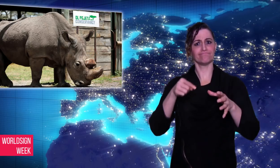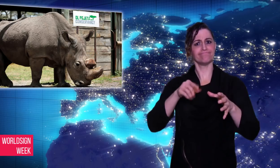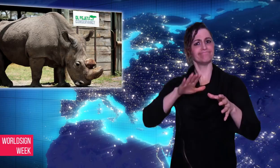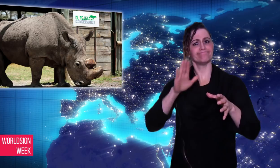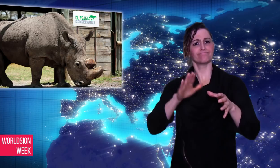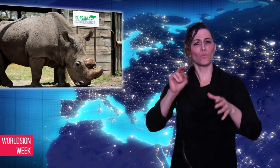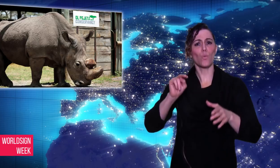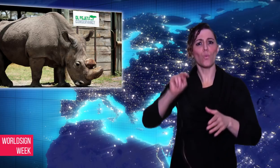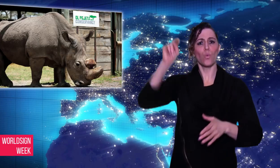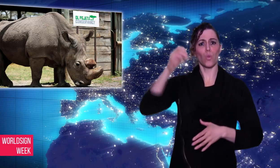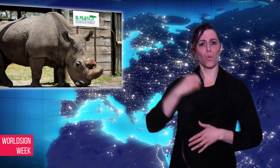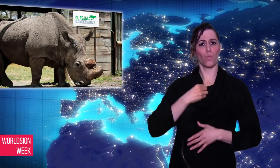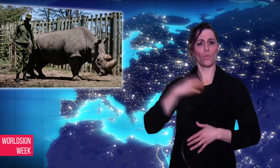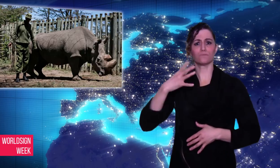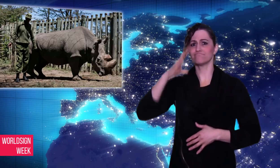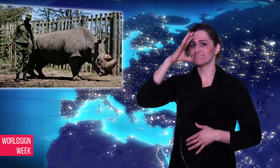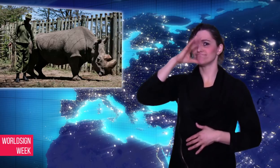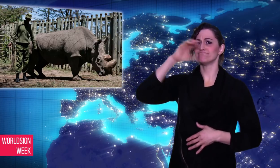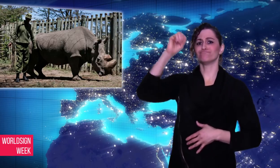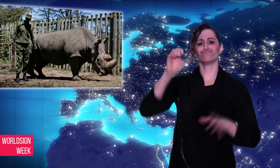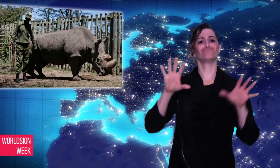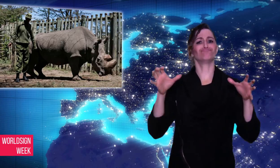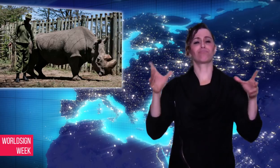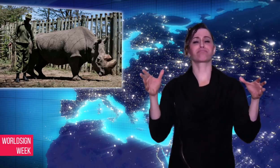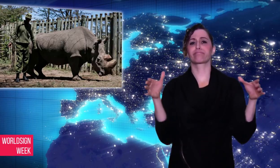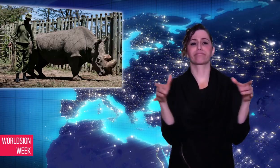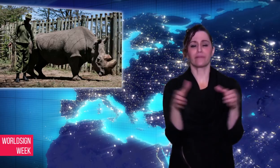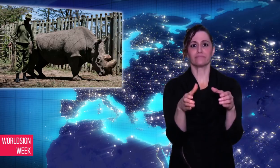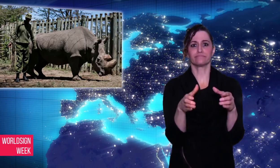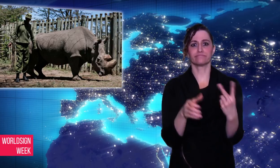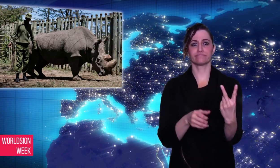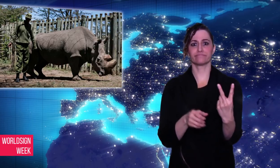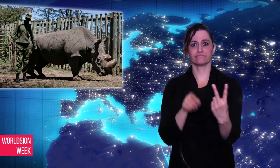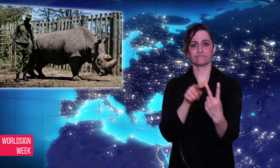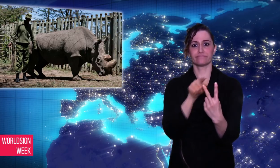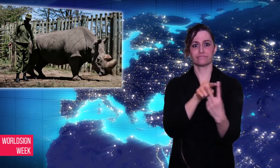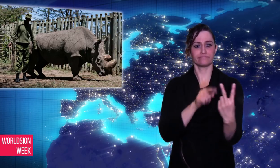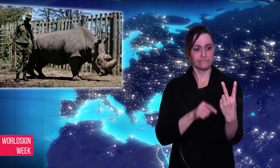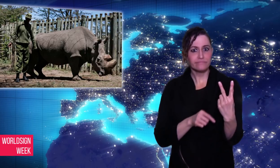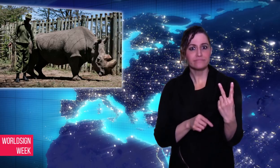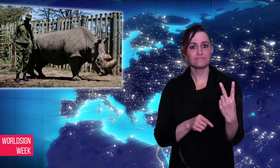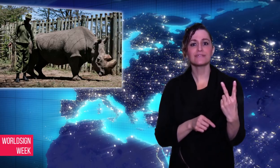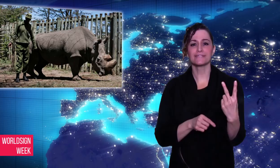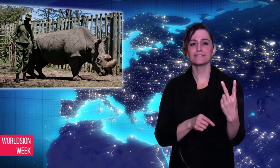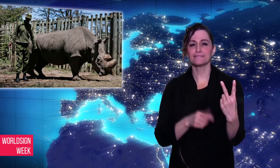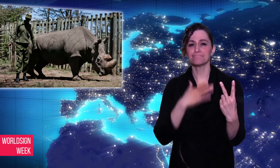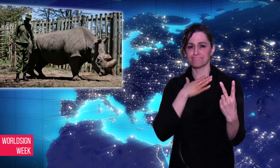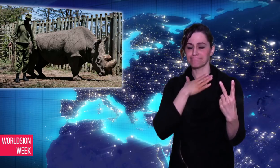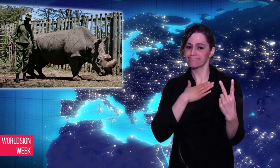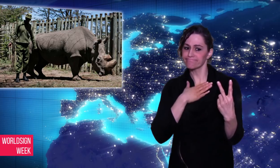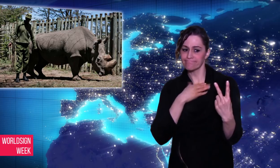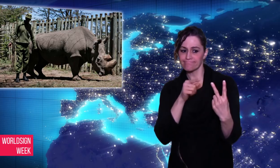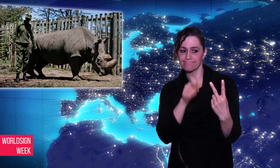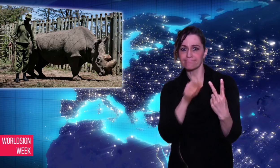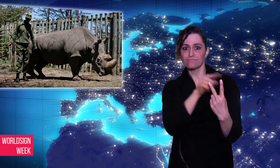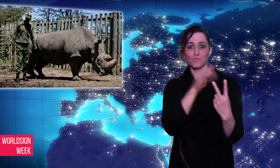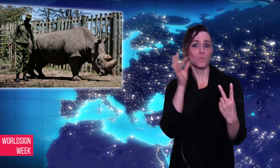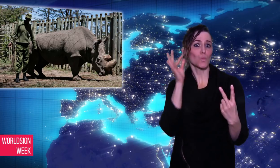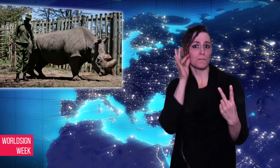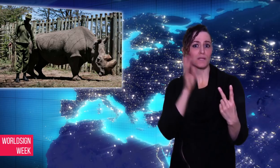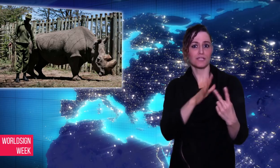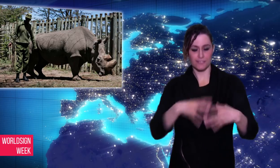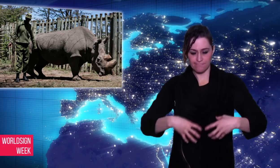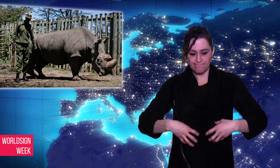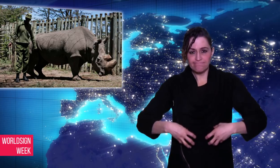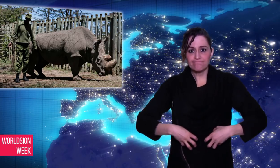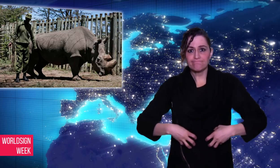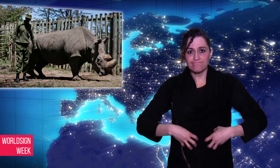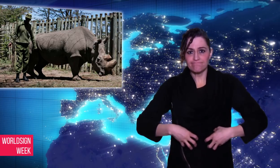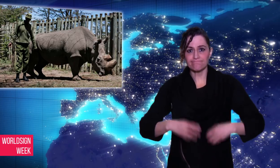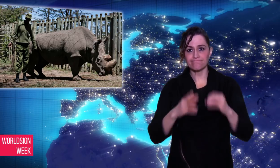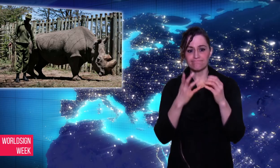white rhinos, and their eggs will be